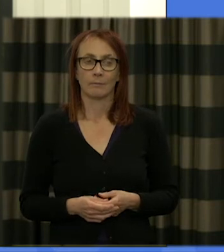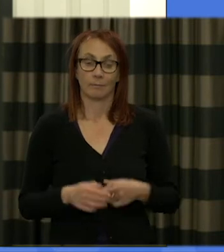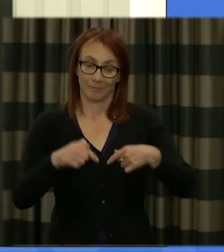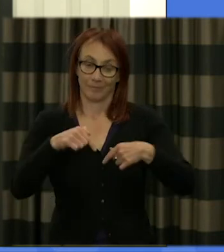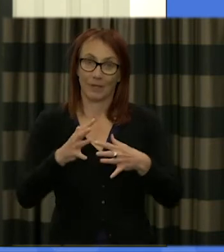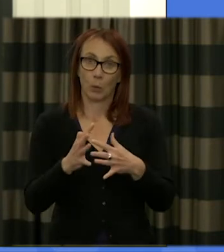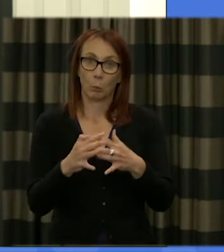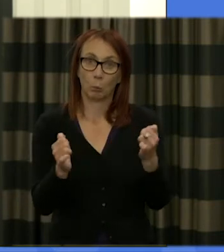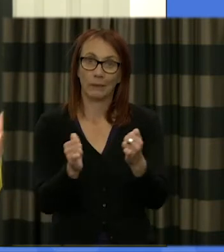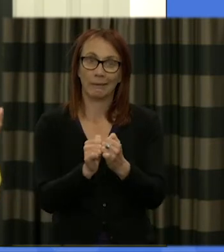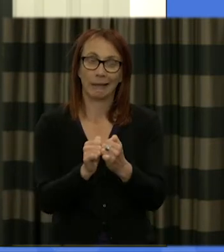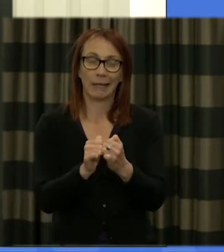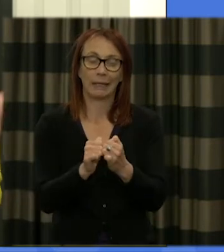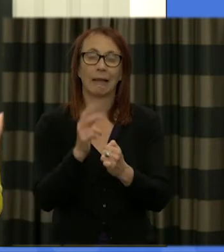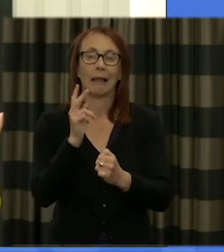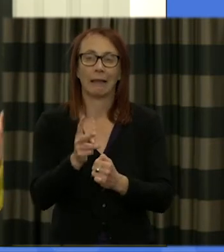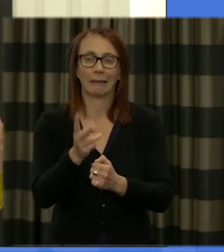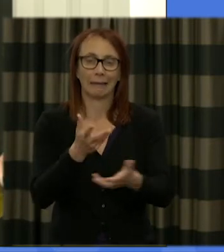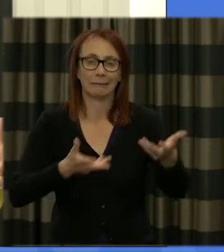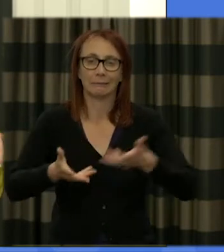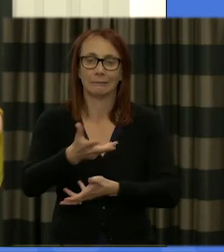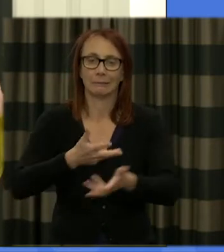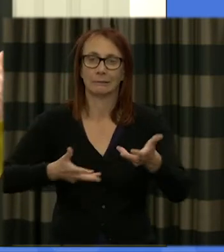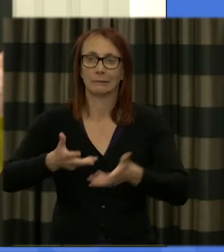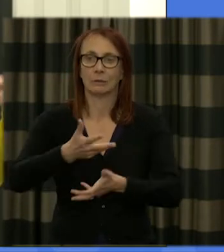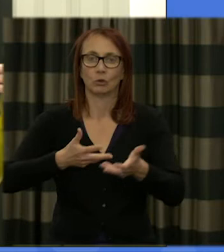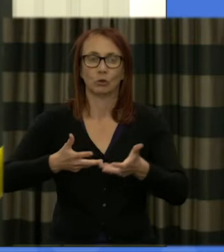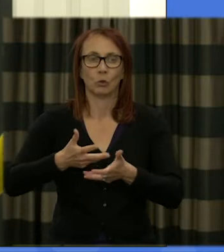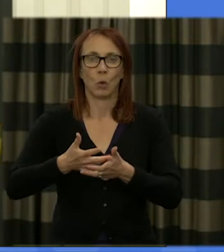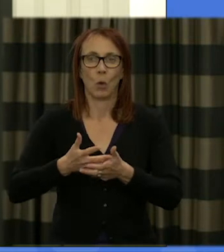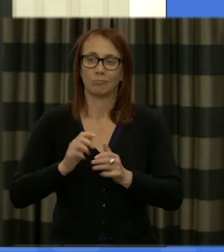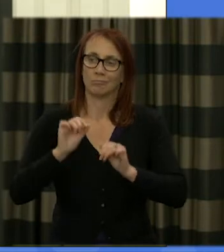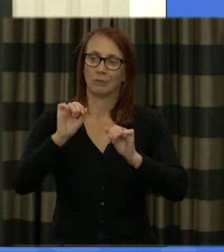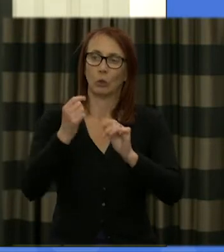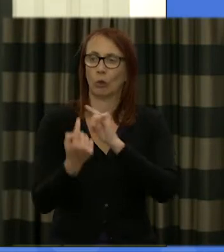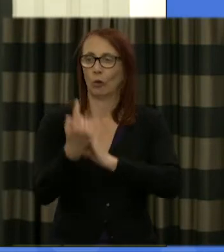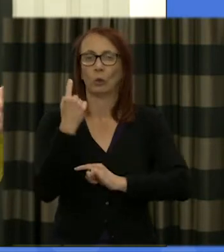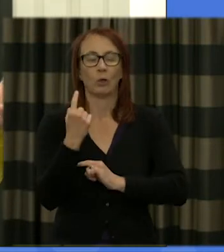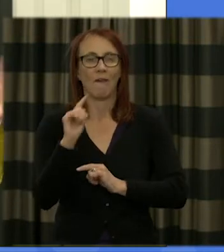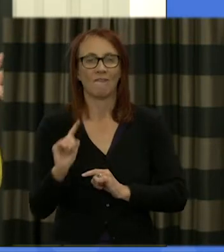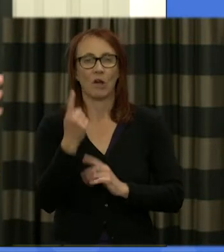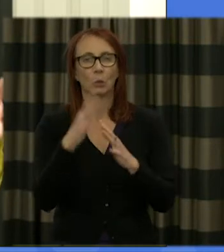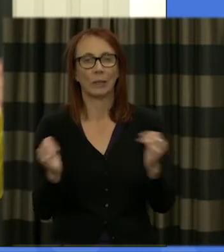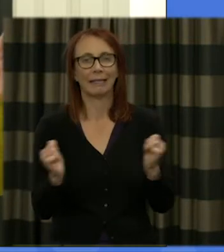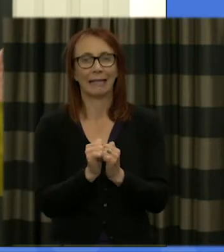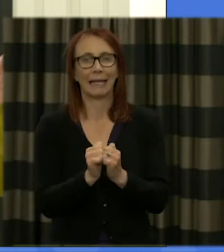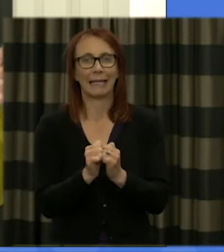we're going to have a discussion again on the broadcasting consents and that you filled in a weekend one you may feel slightly different about the